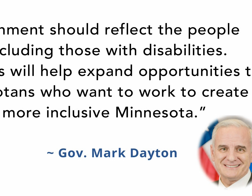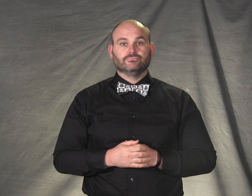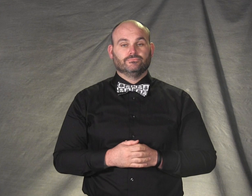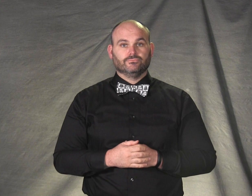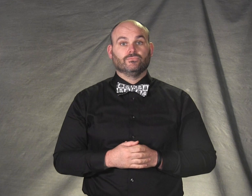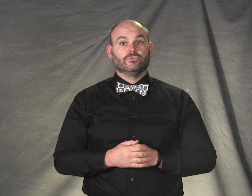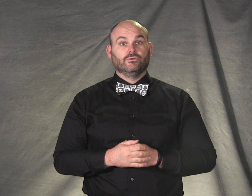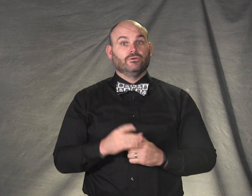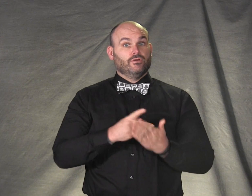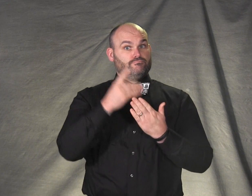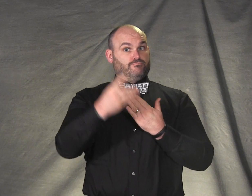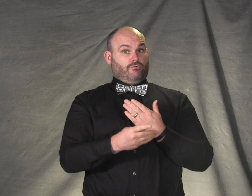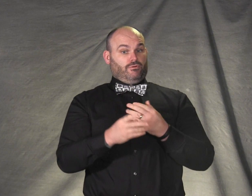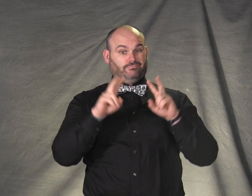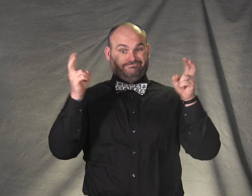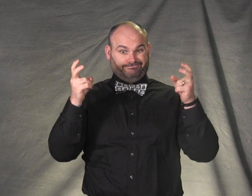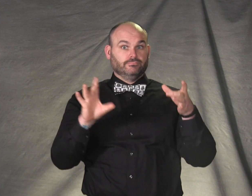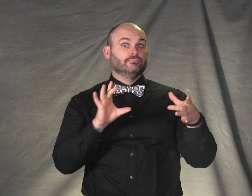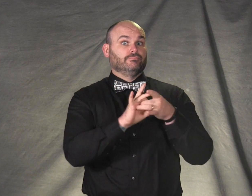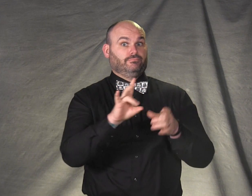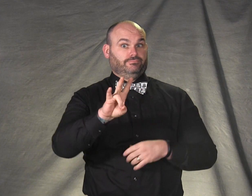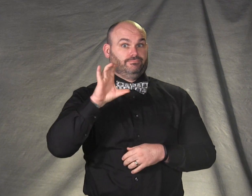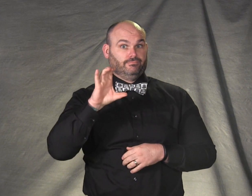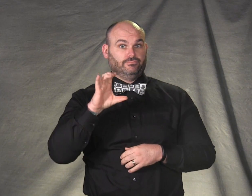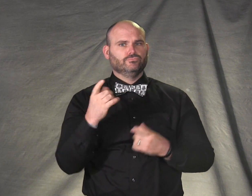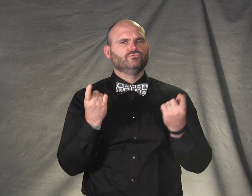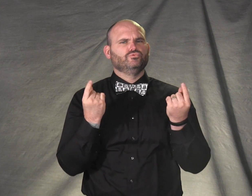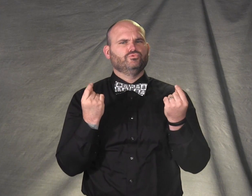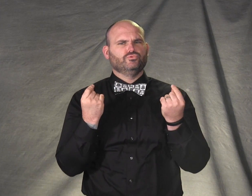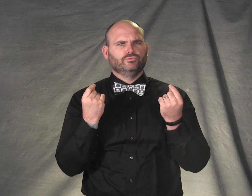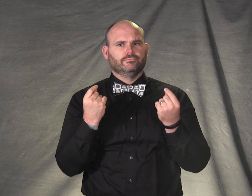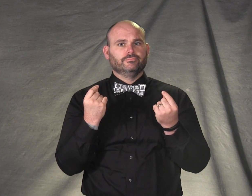Connect 700 will give